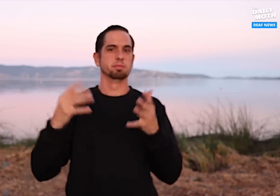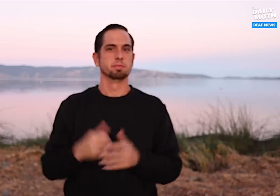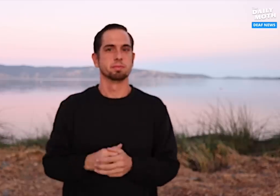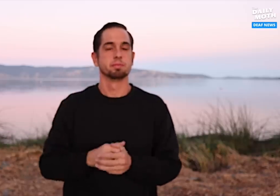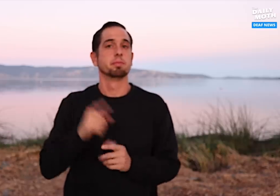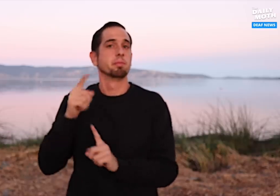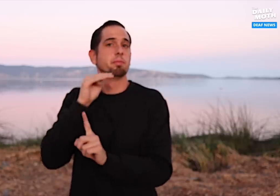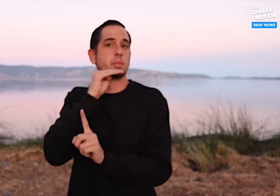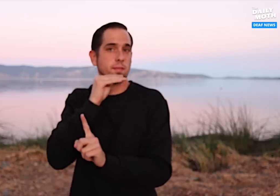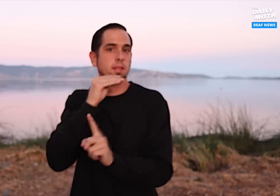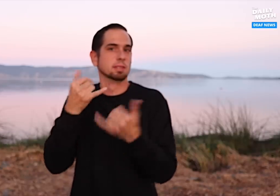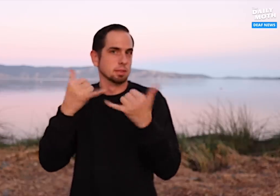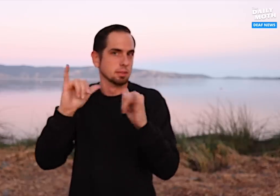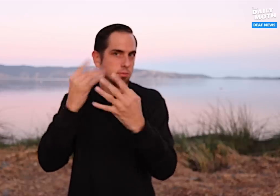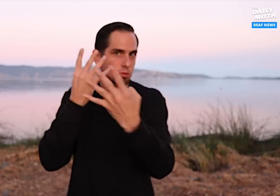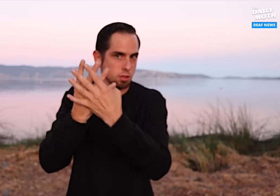Mavrick is still in jail.